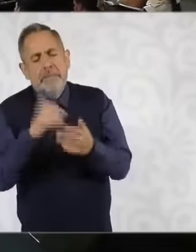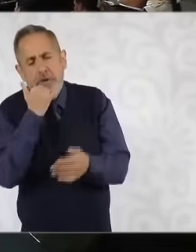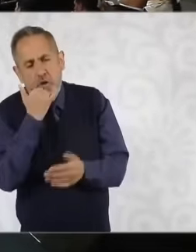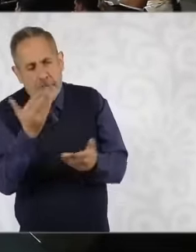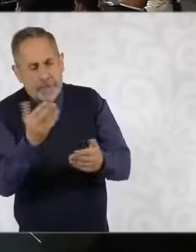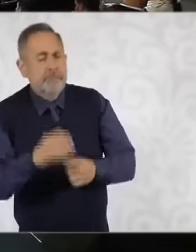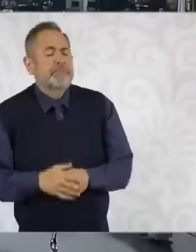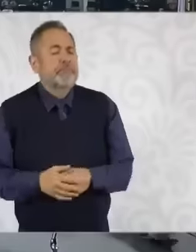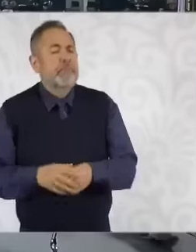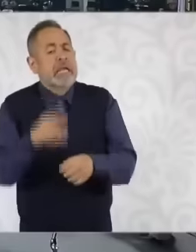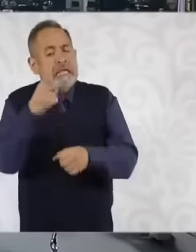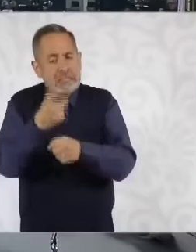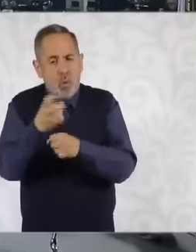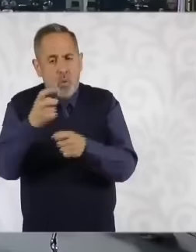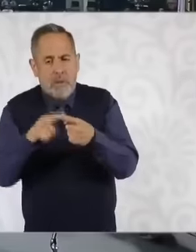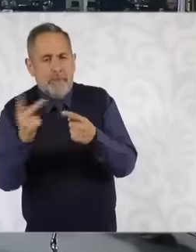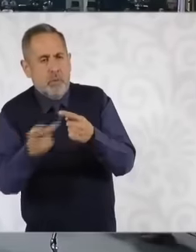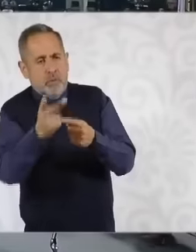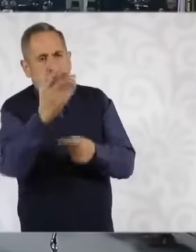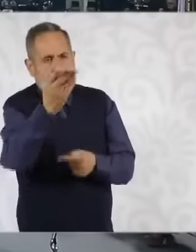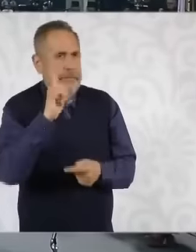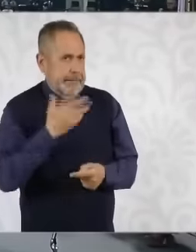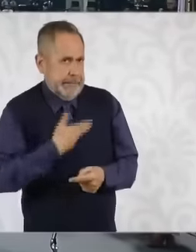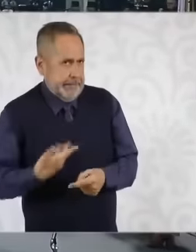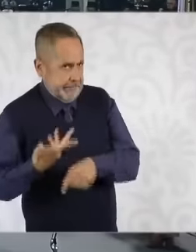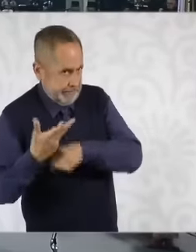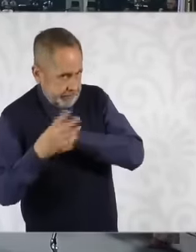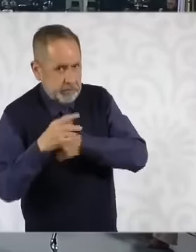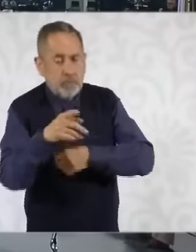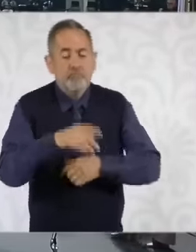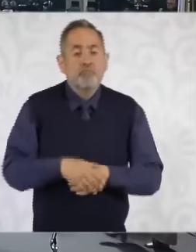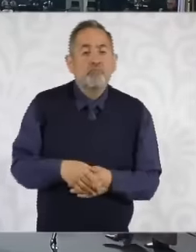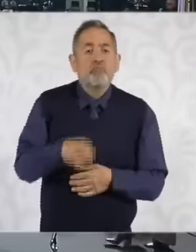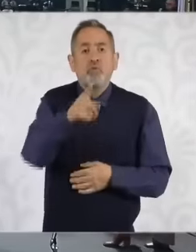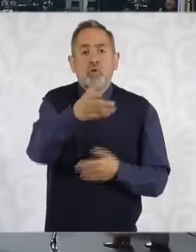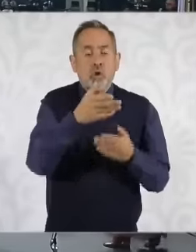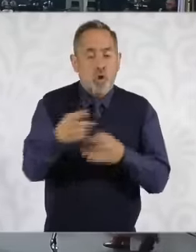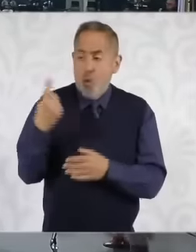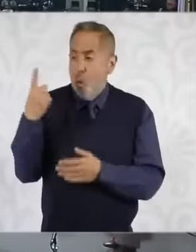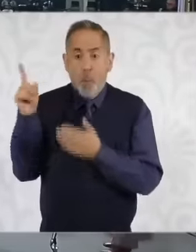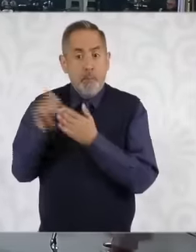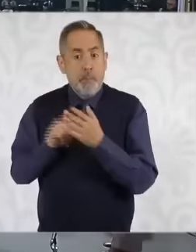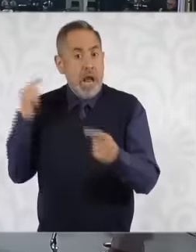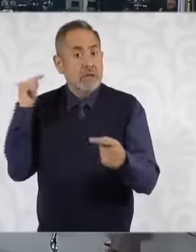question president if you allow me practically you are almost a month after having come